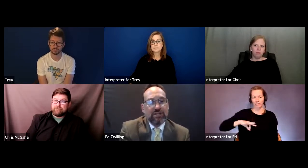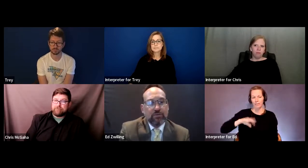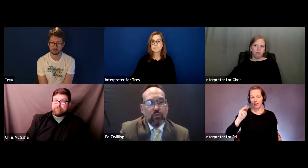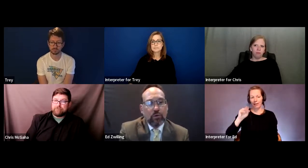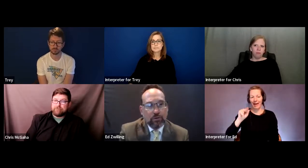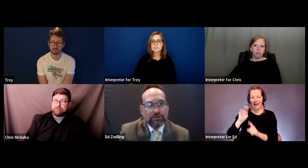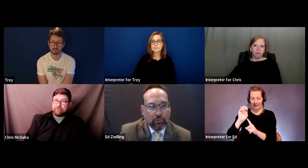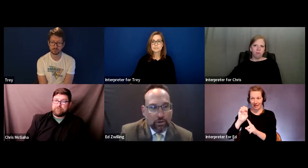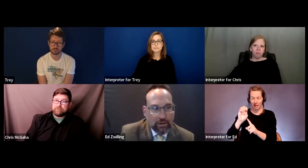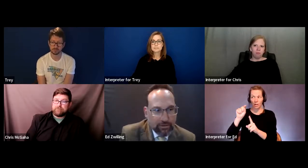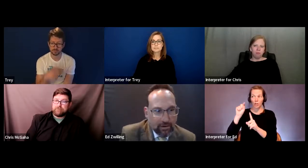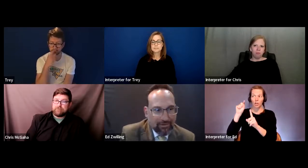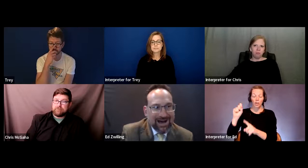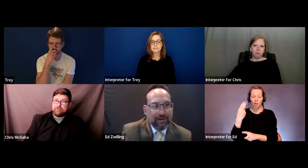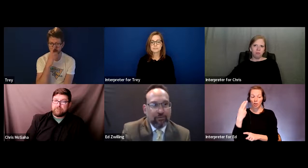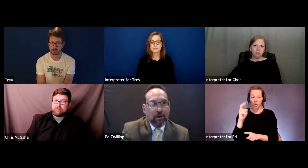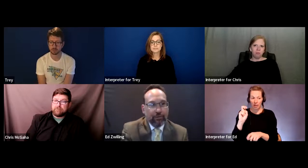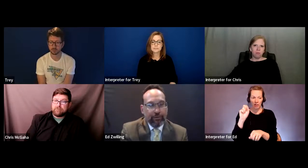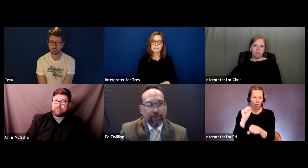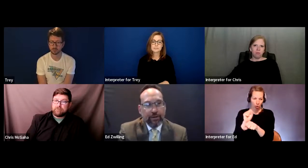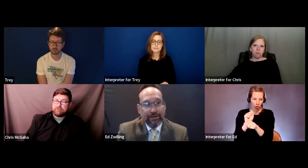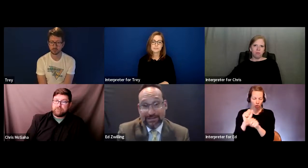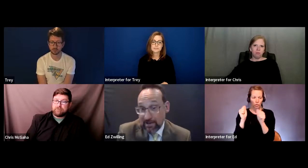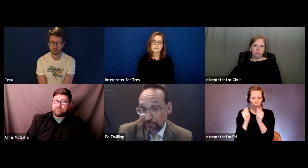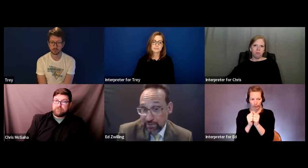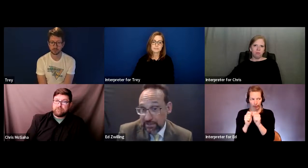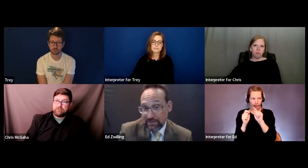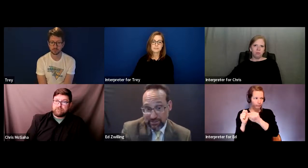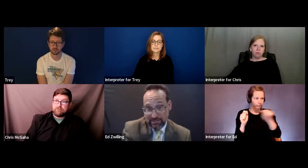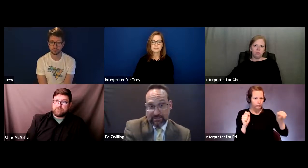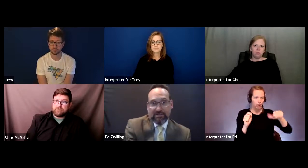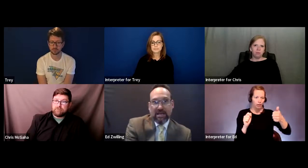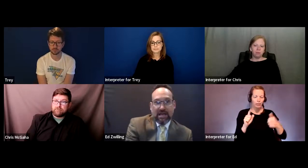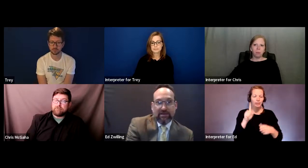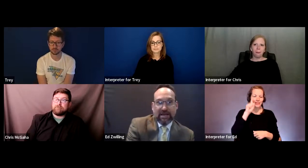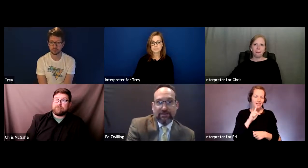She works with a lot of other Deaf PhDs.